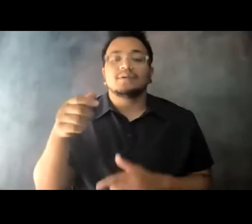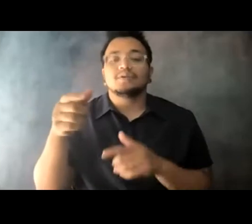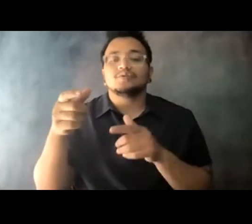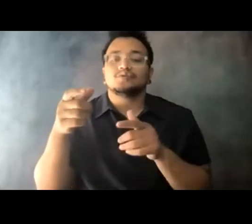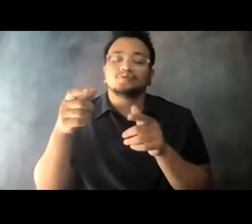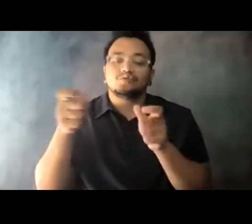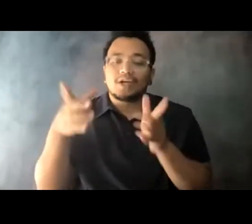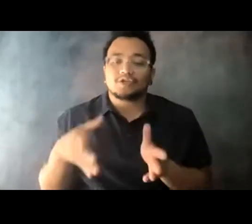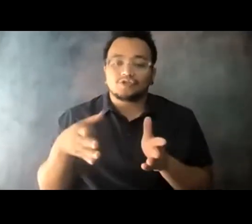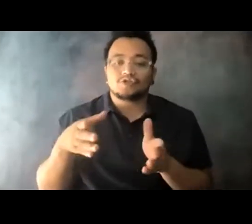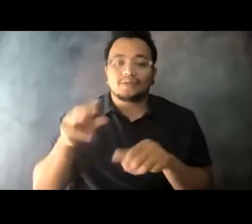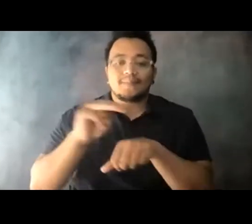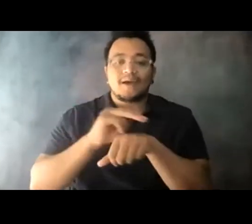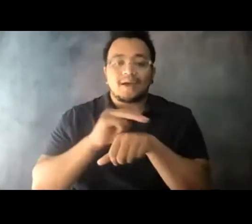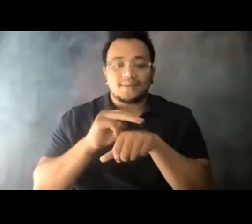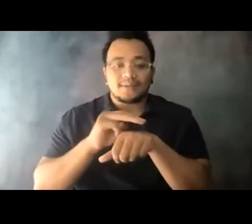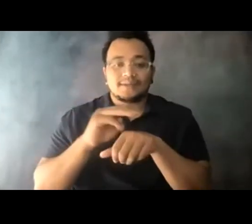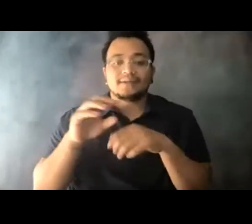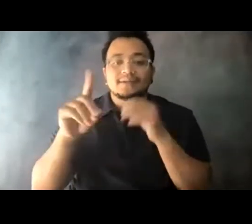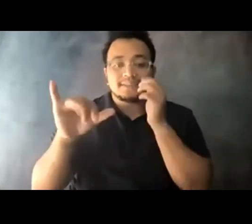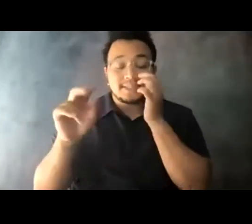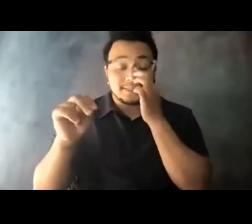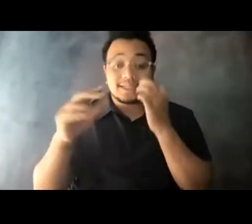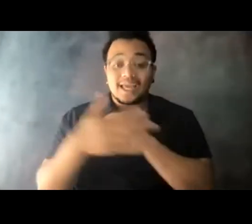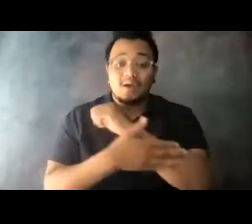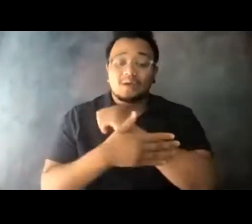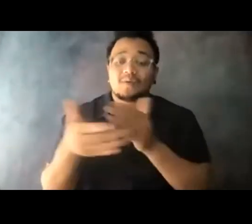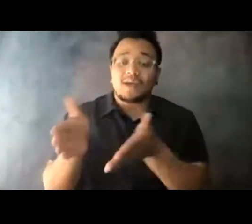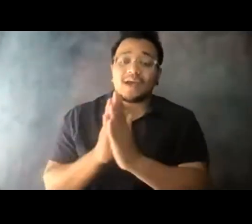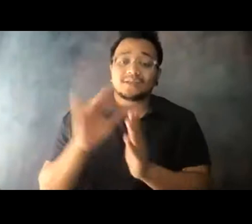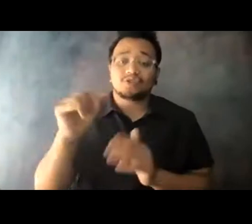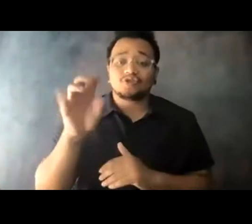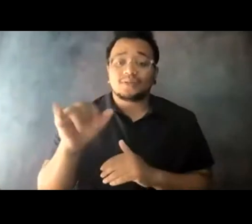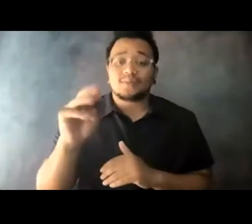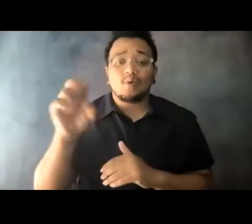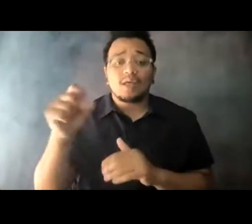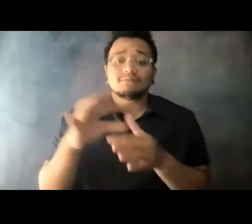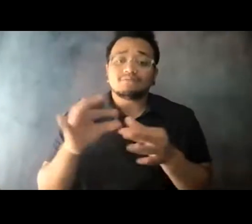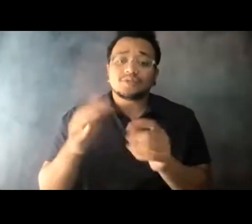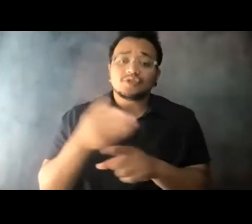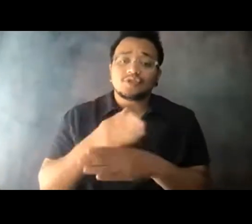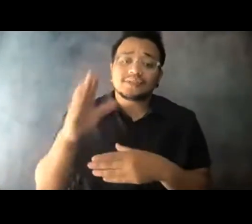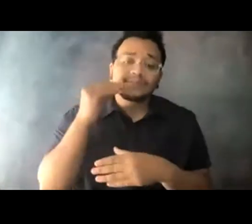14:07:05 We invited Jimmy to talk about what his team is doing in South Florida to remind